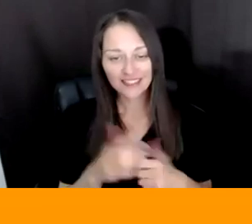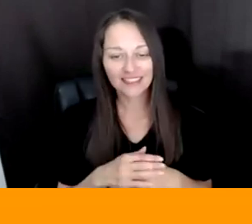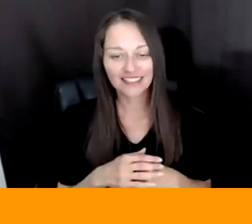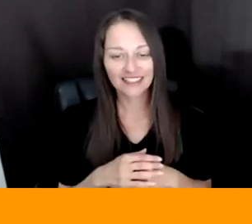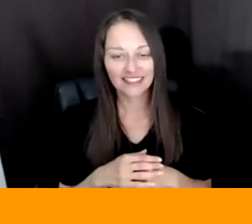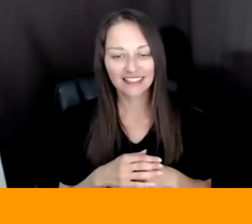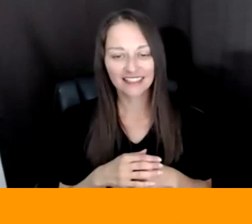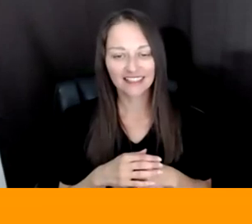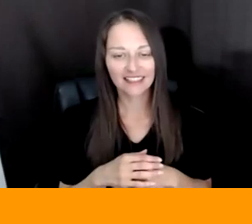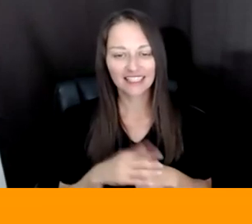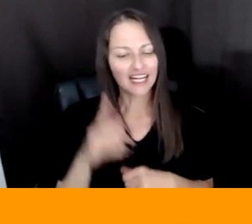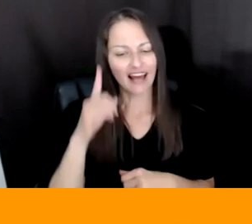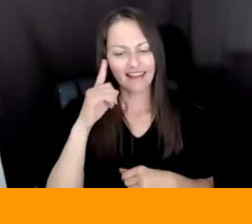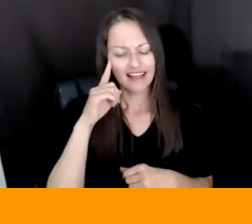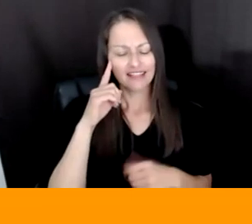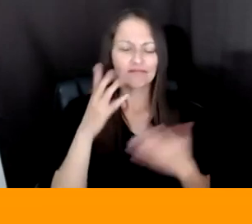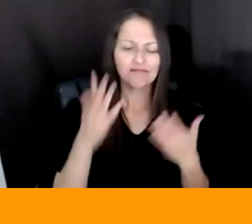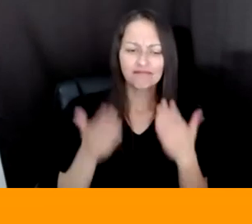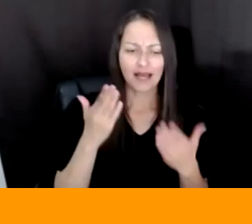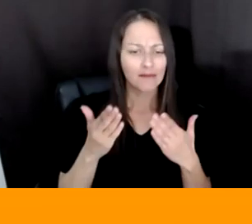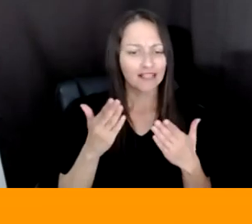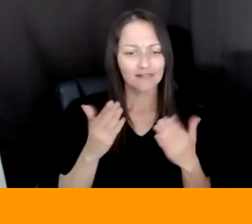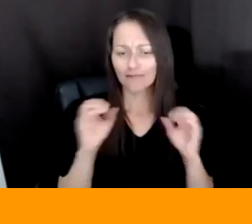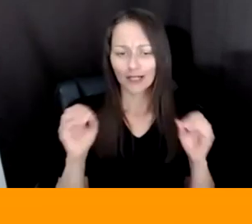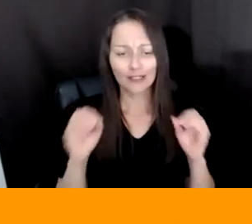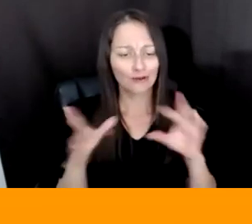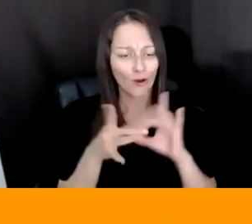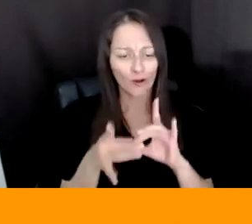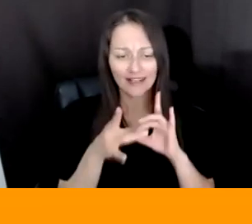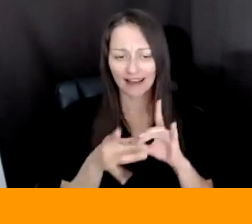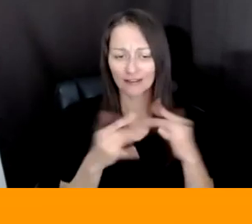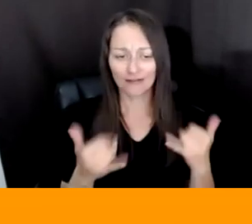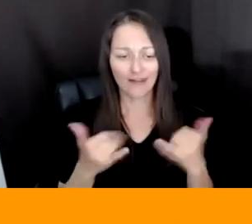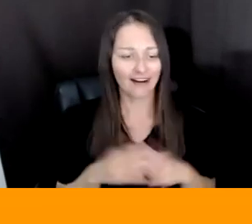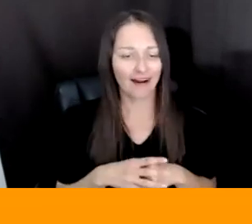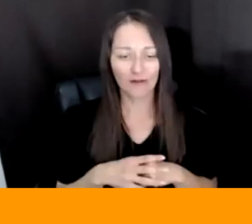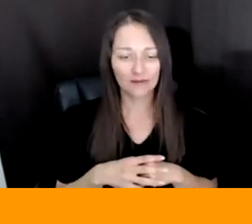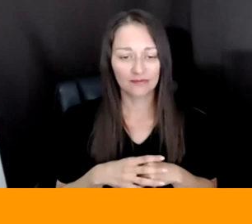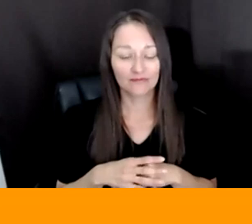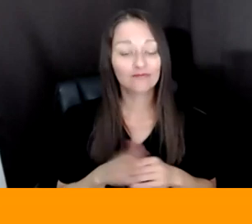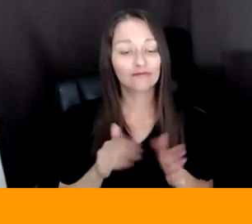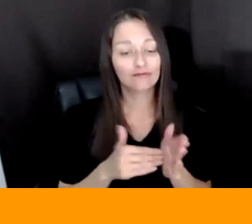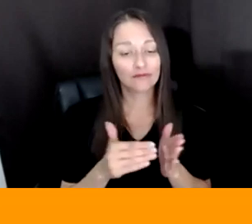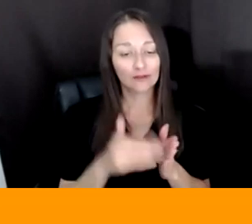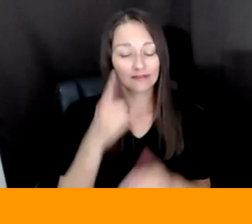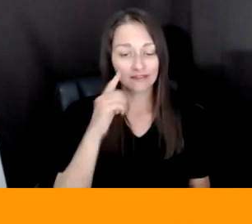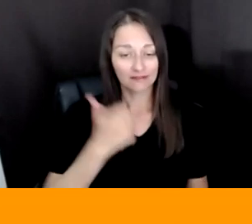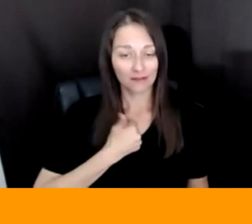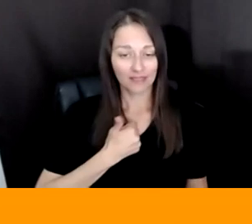ARE BEING BRIDGED IN MANY WAYS, RIGHT. A LOT OF TIMES FOR ME IT'S ABOUT THINKING ABOUT WHAT'S